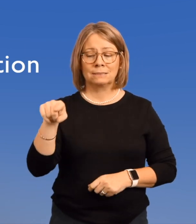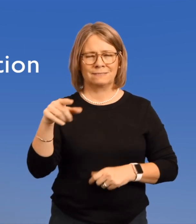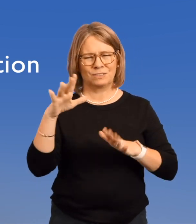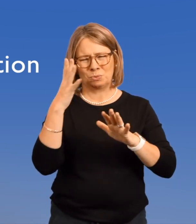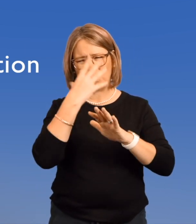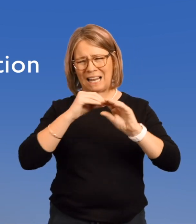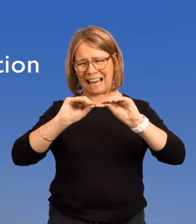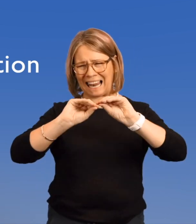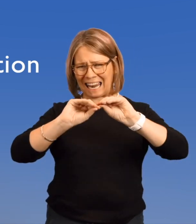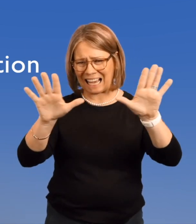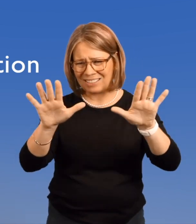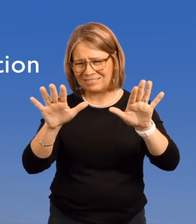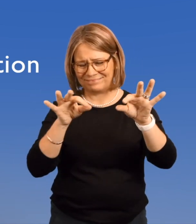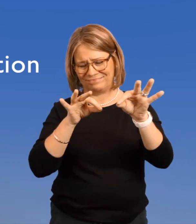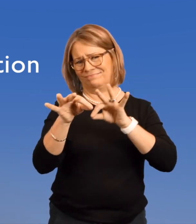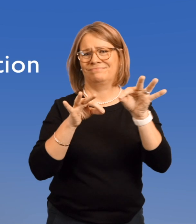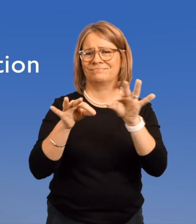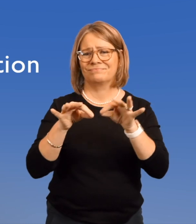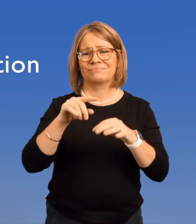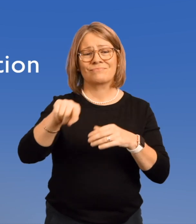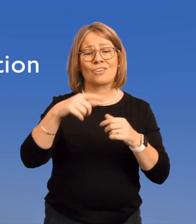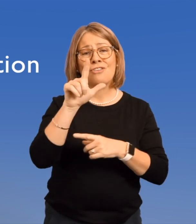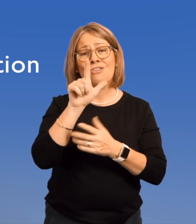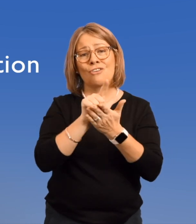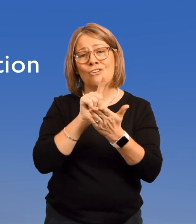It clearly states --